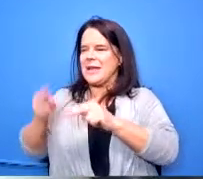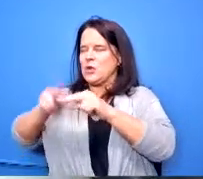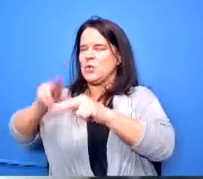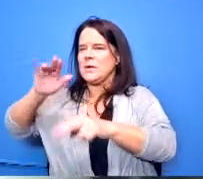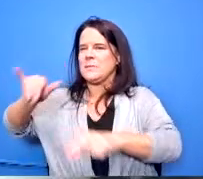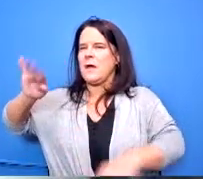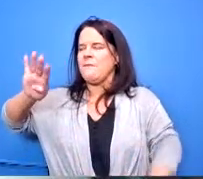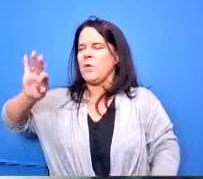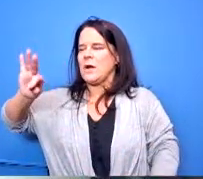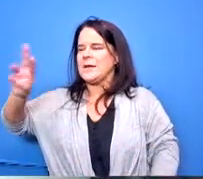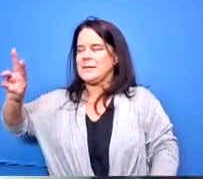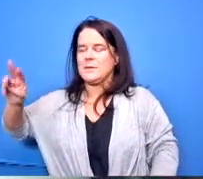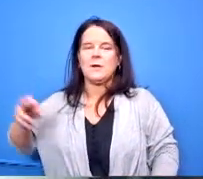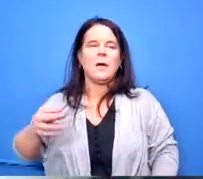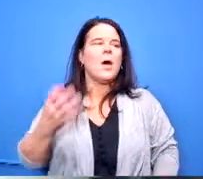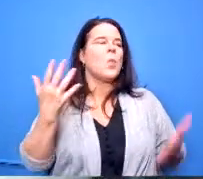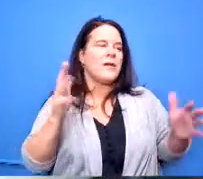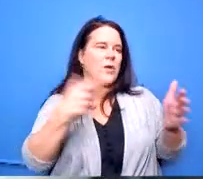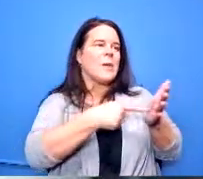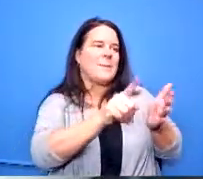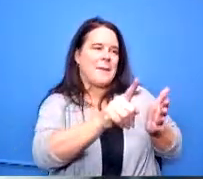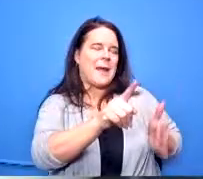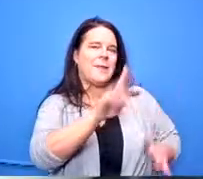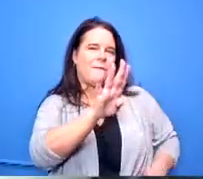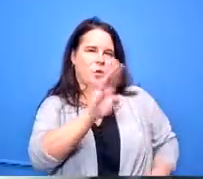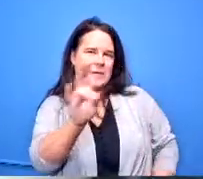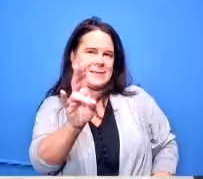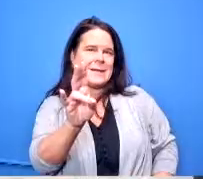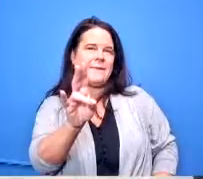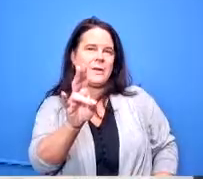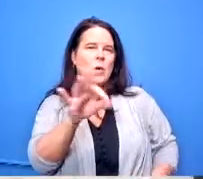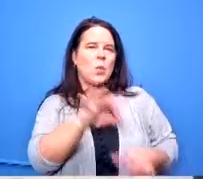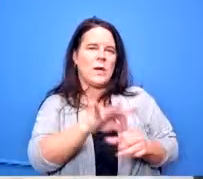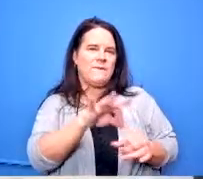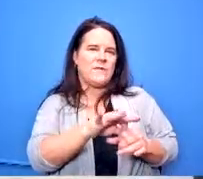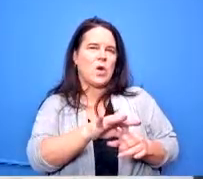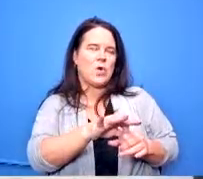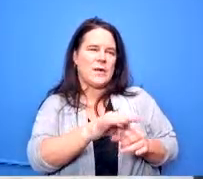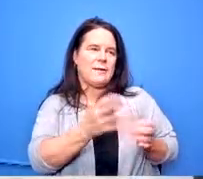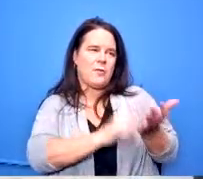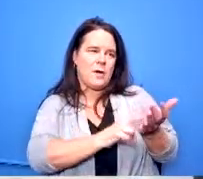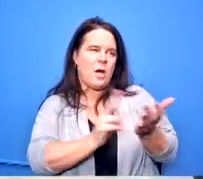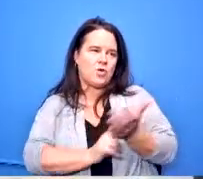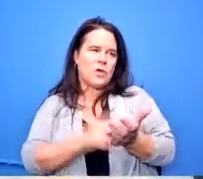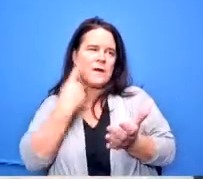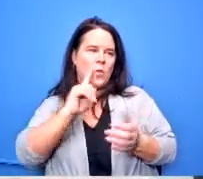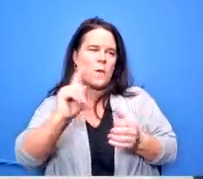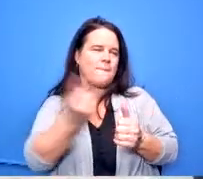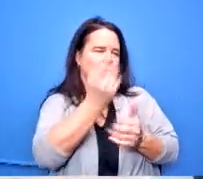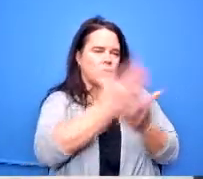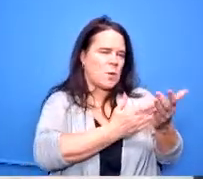we've already paid them 47. uh you voted on a contract for the first phase i think it was 47